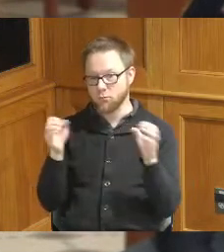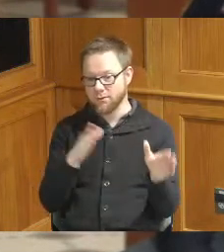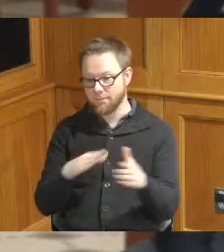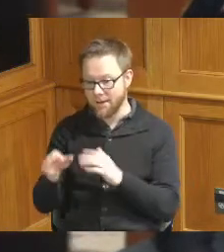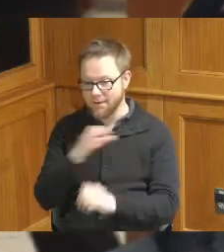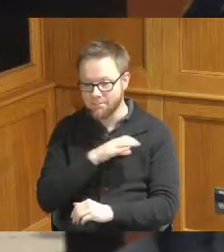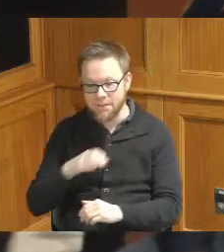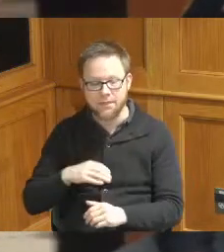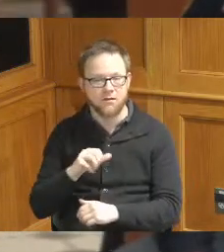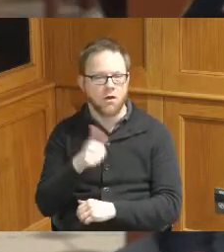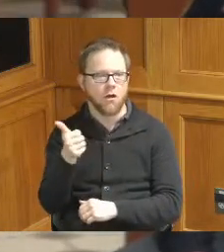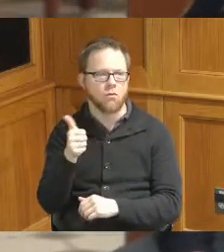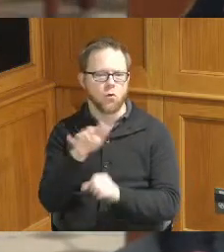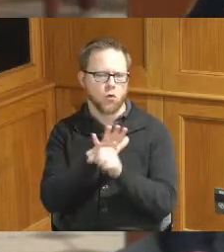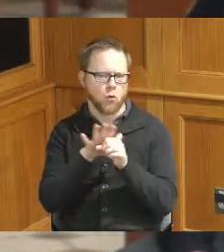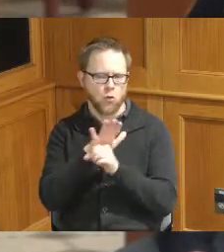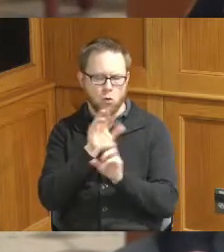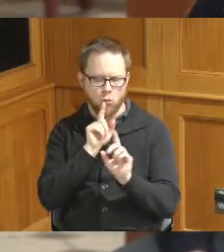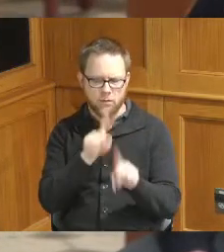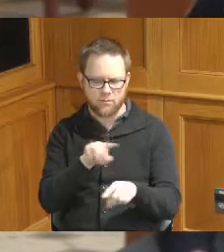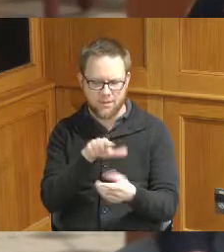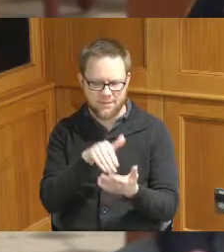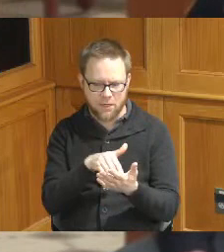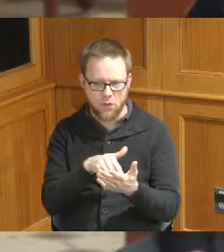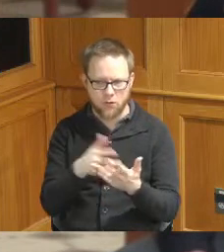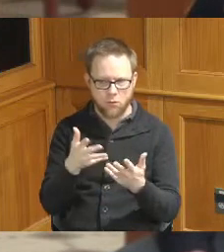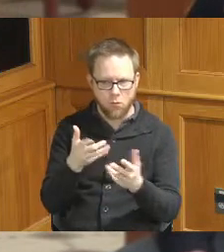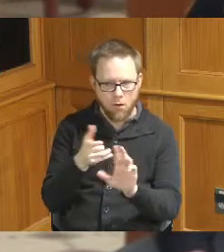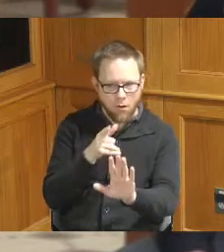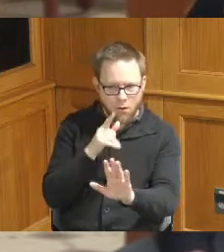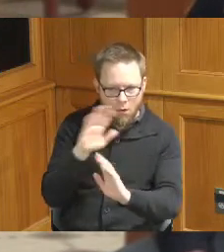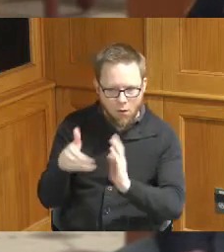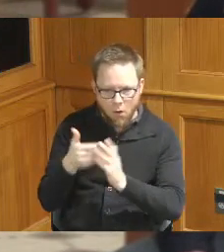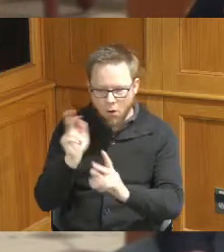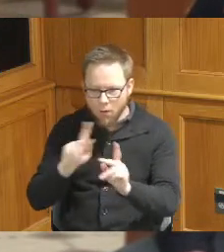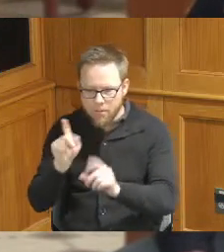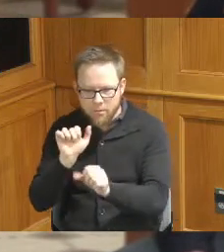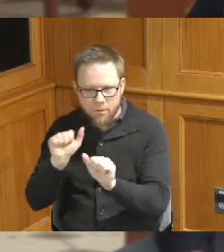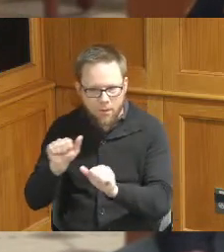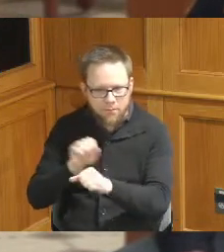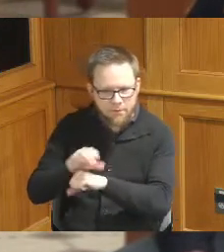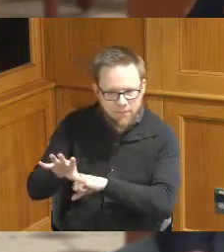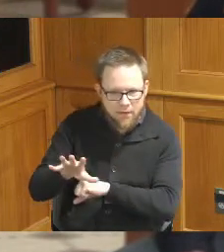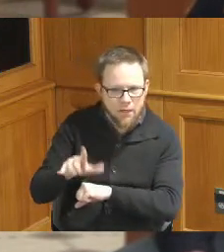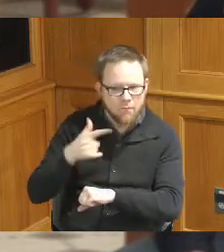response centers to ensure that all potentially affected people would be notified and alerted to